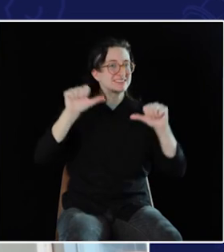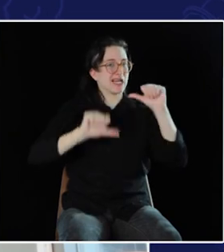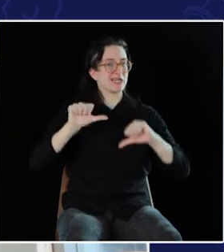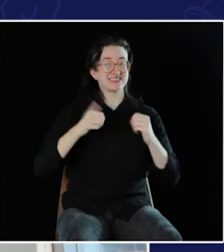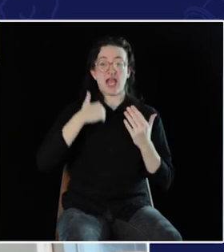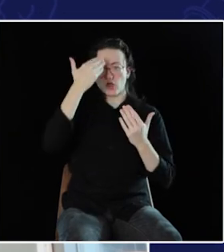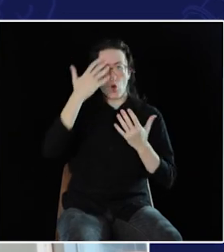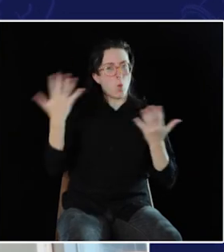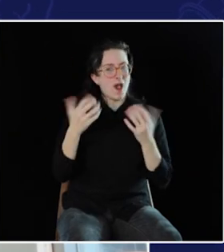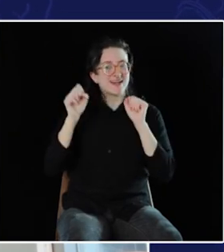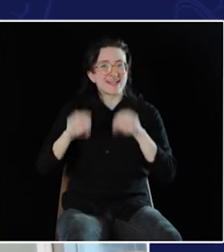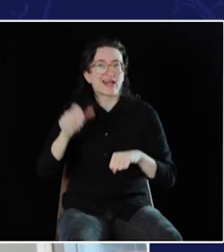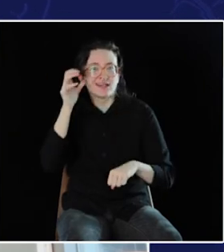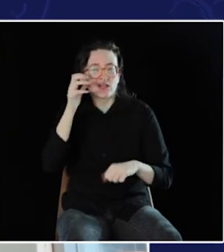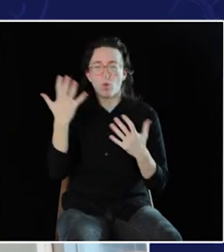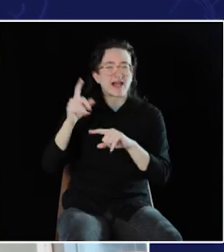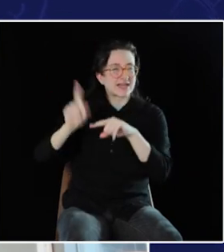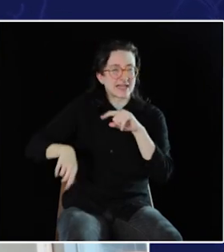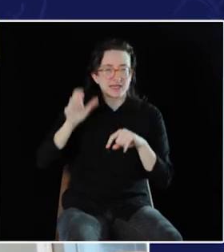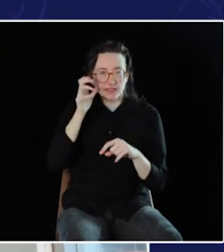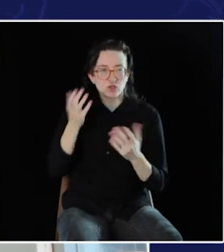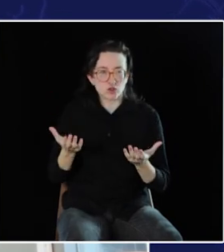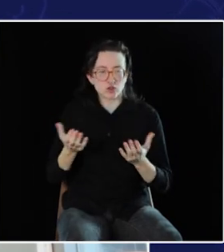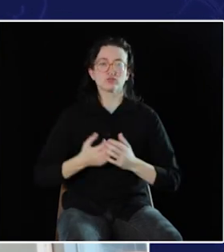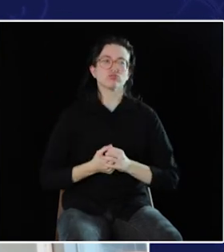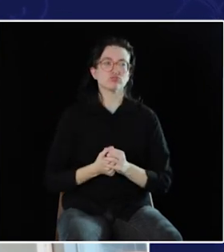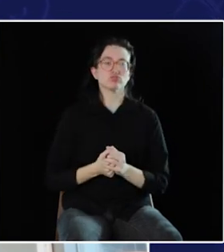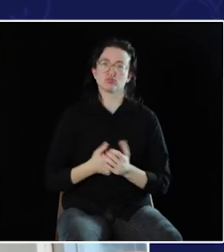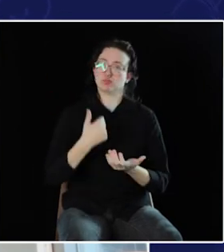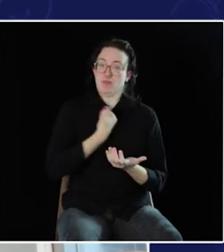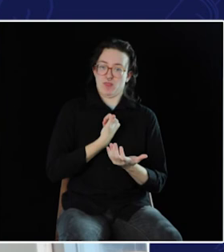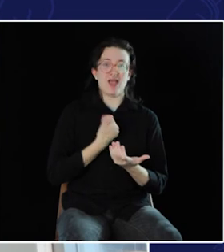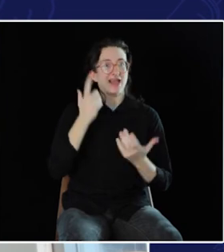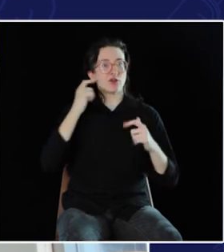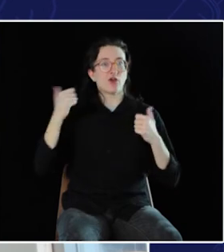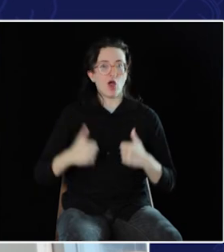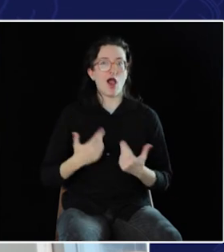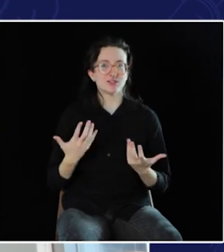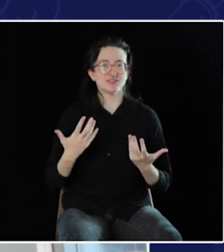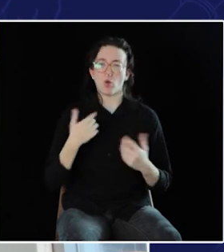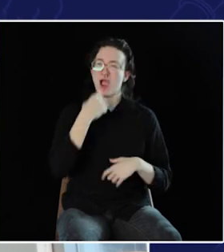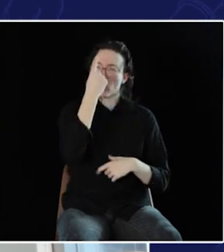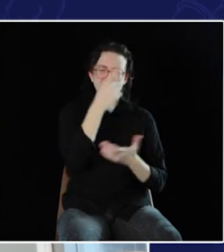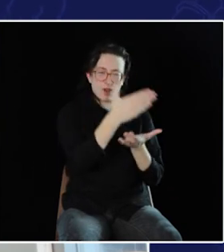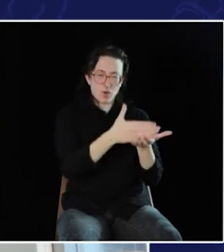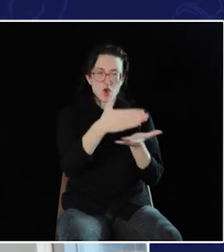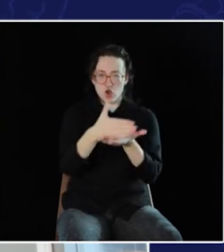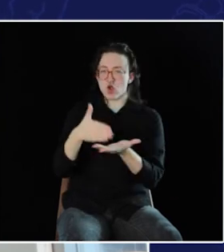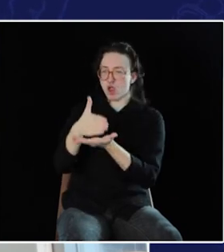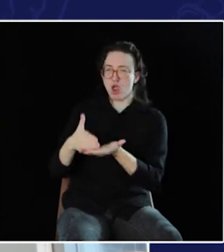I know how -- what people hear and what they don't hear. And then I'm a person with hearing loss, and I understand how all